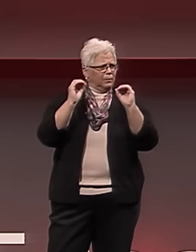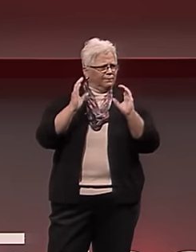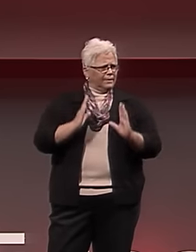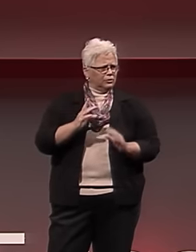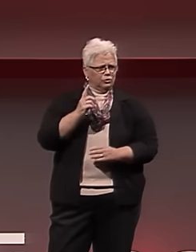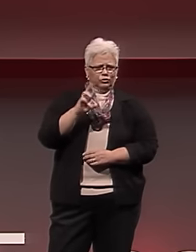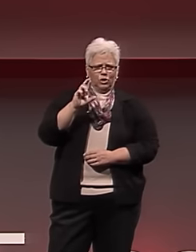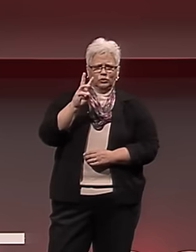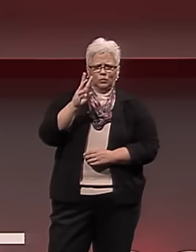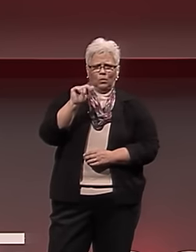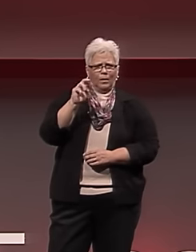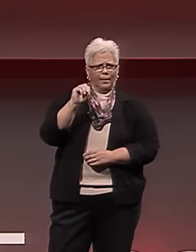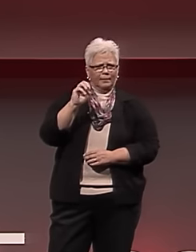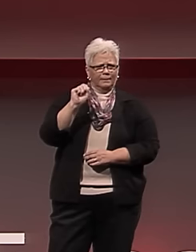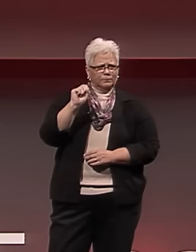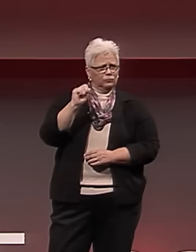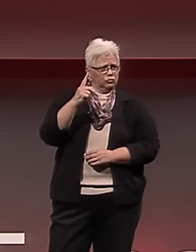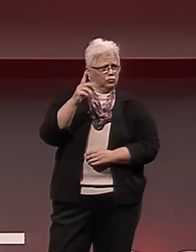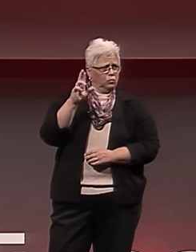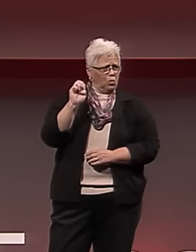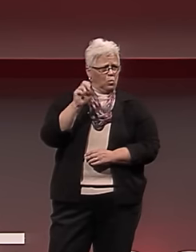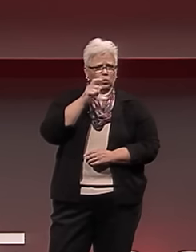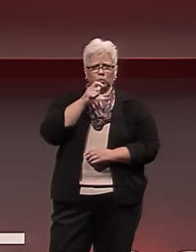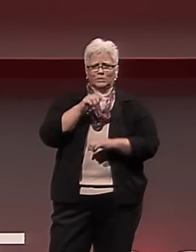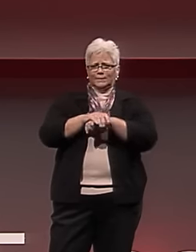an English professor, Dr. William Stokoe,